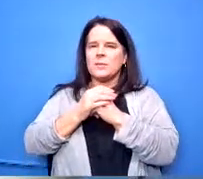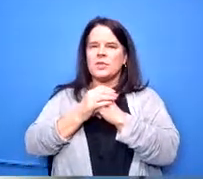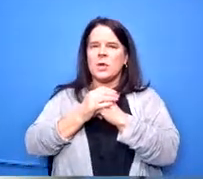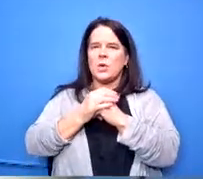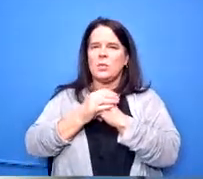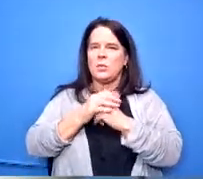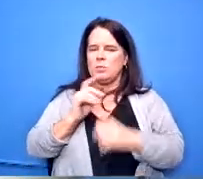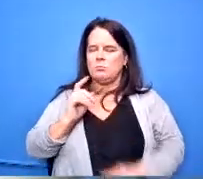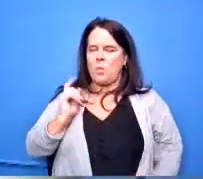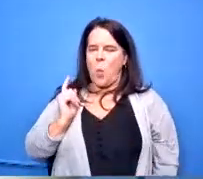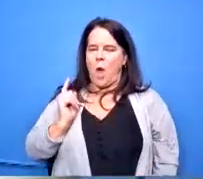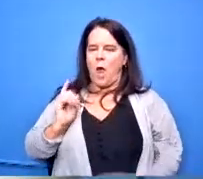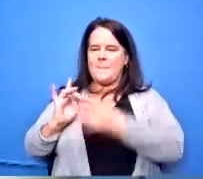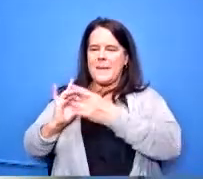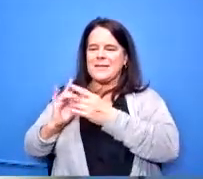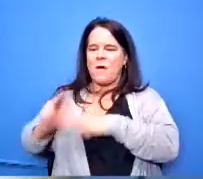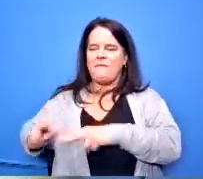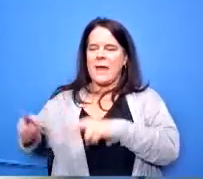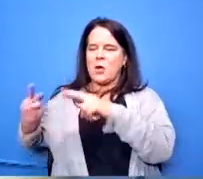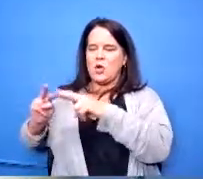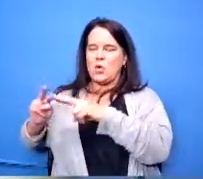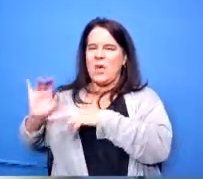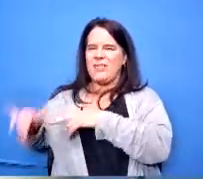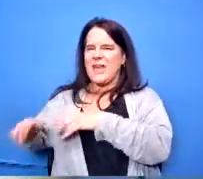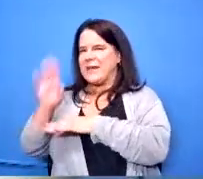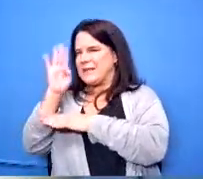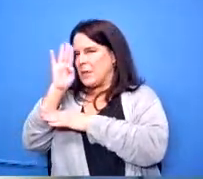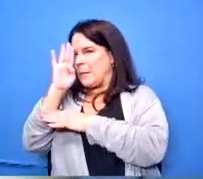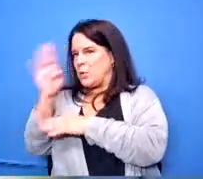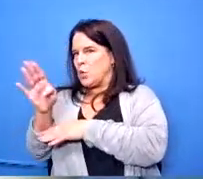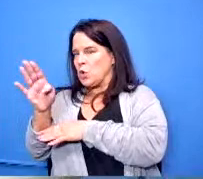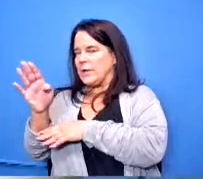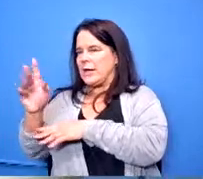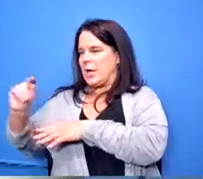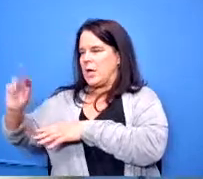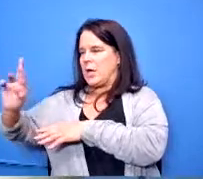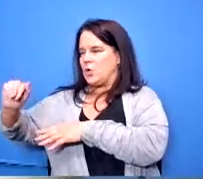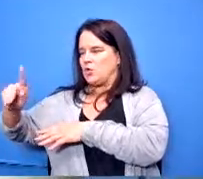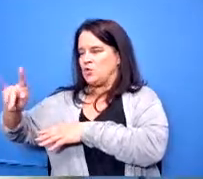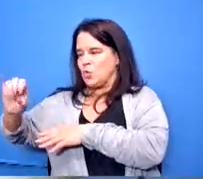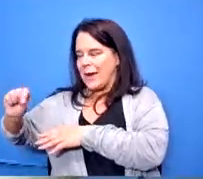um and that's com purely on trades subcontractors as well as design